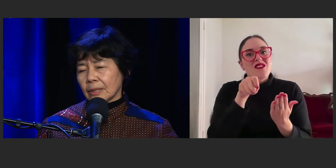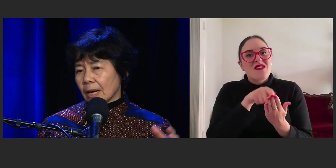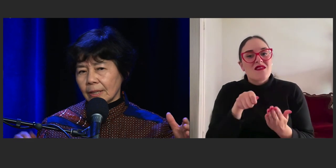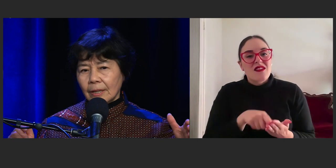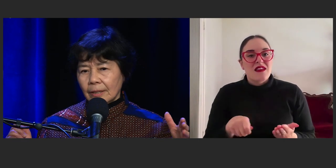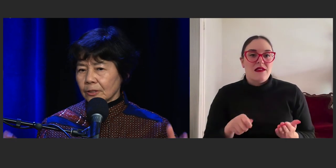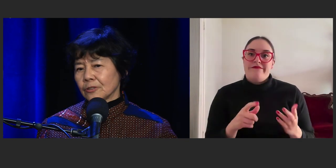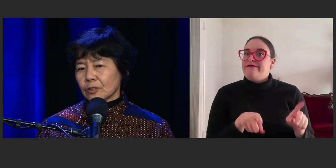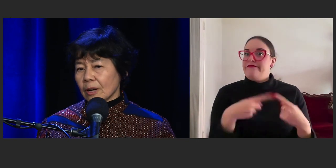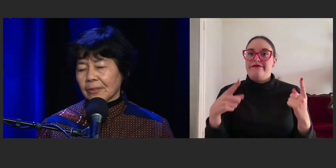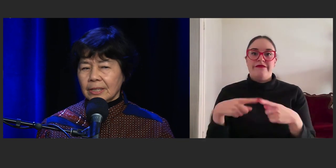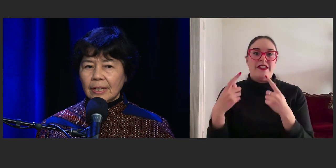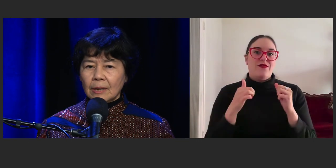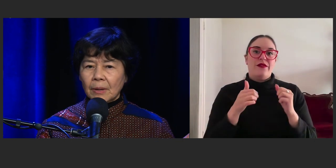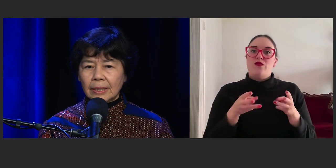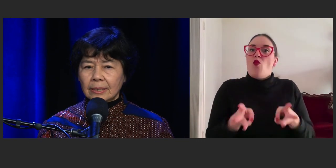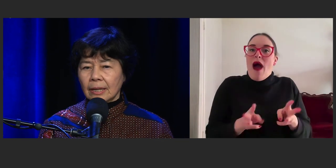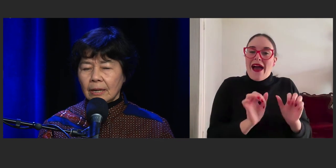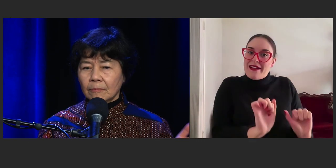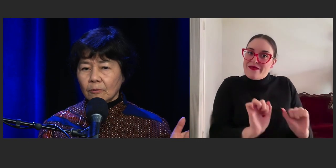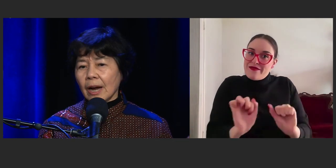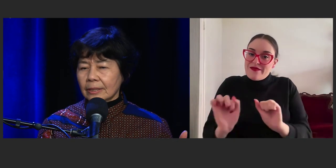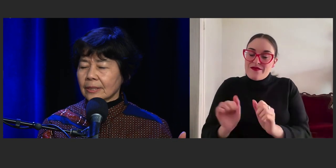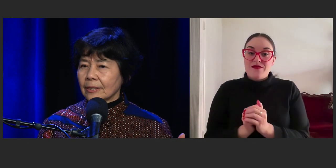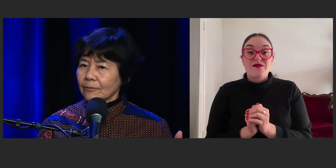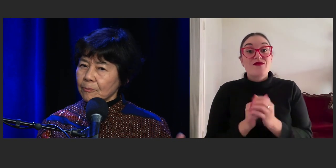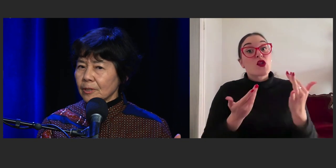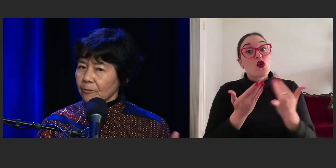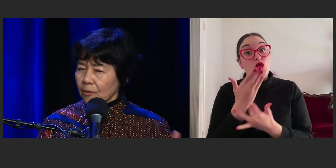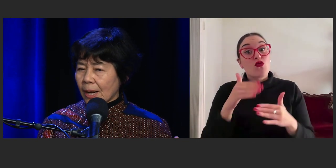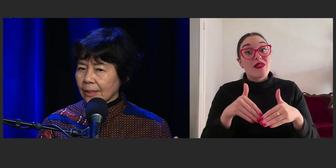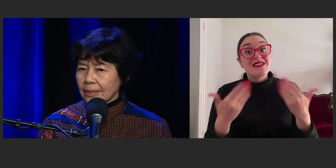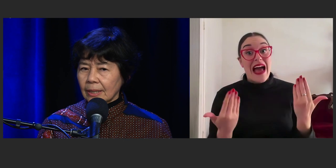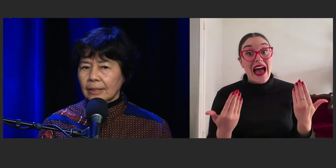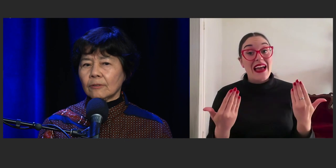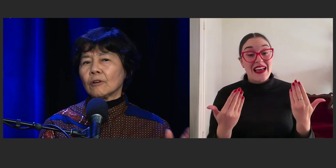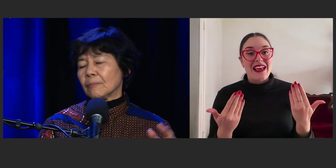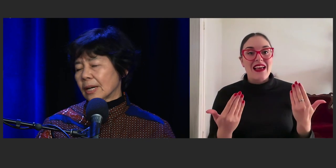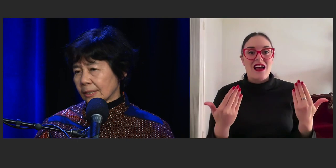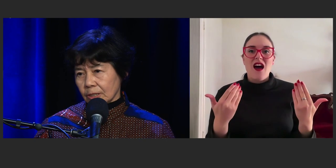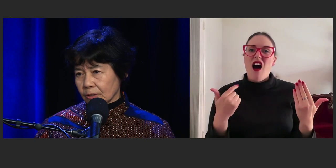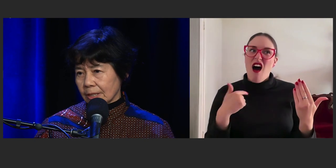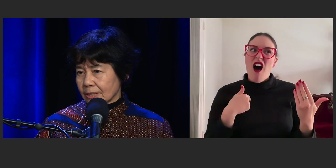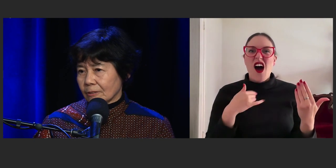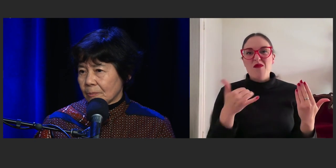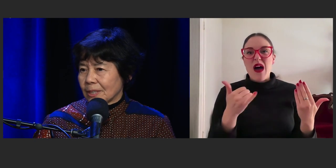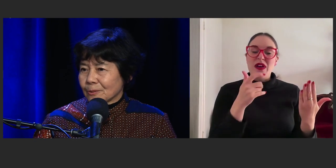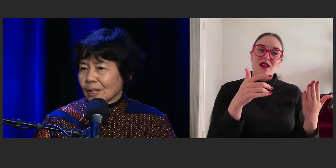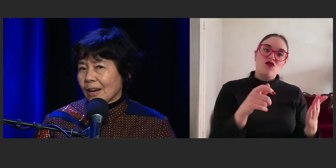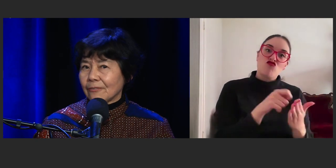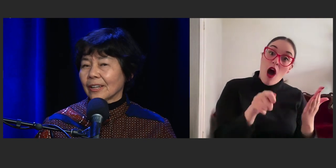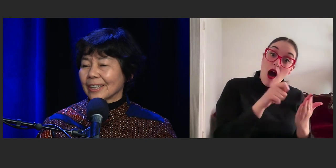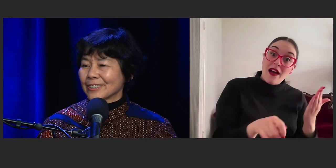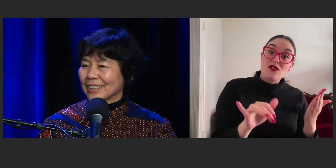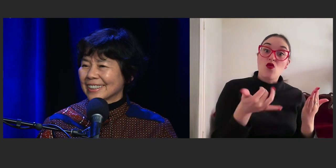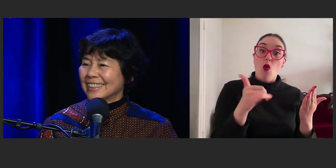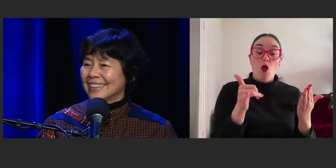and I, throughout the day I might write for part of the day or I might illustrate. So, it depends what I feel like doing.